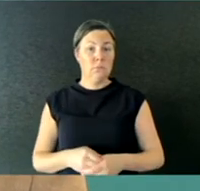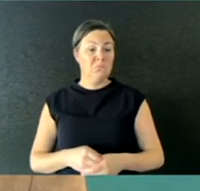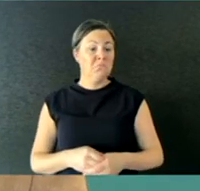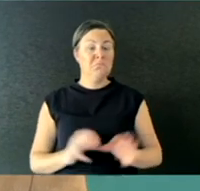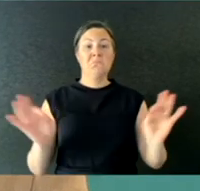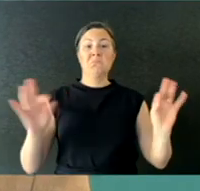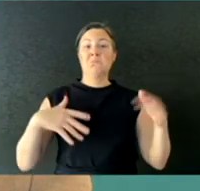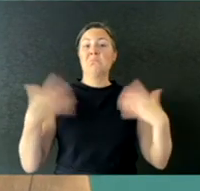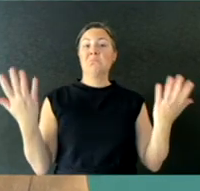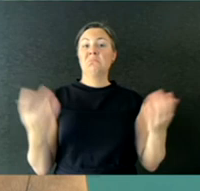No, thank you. Dana, did you have another question?